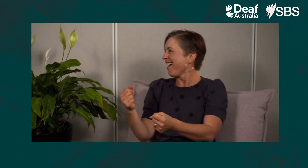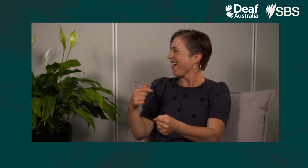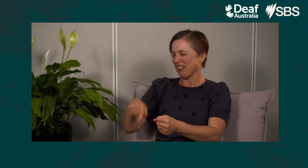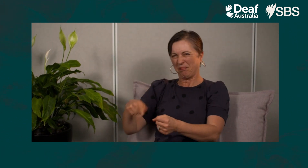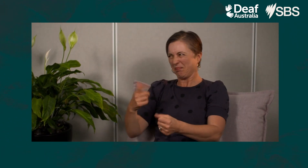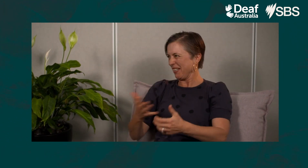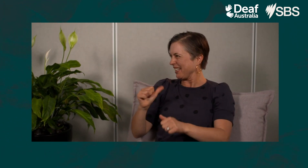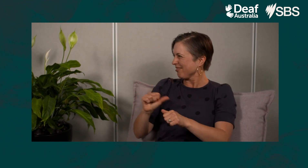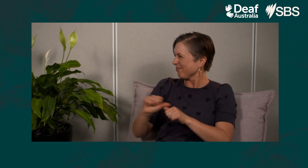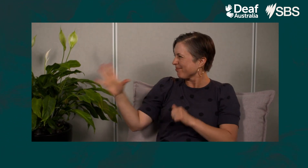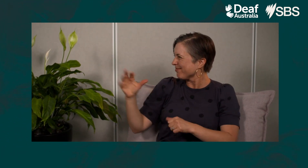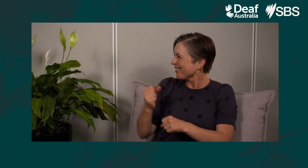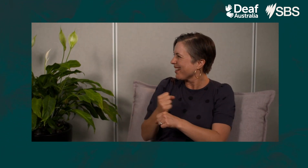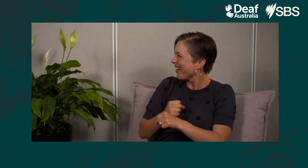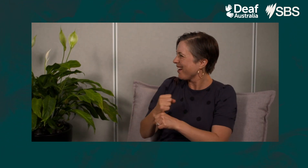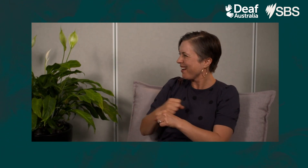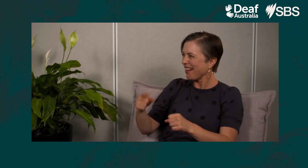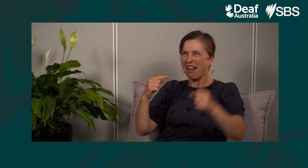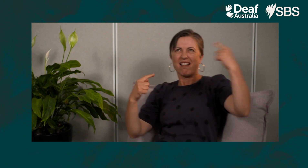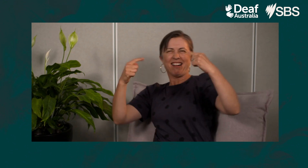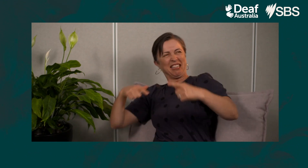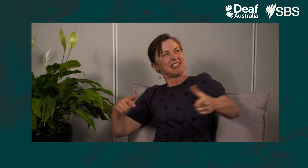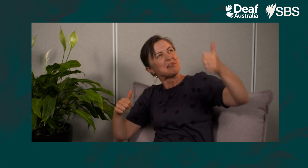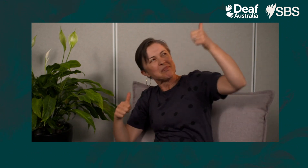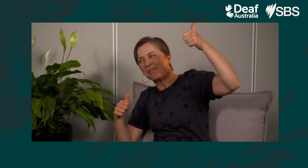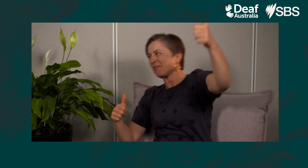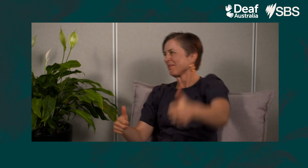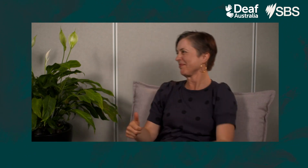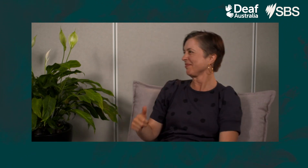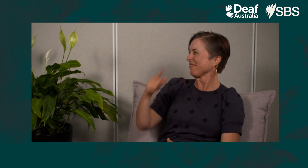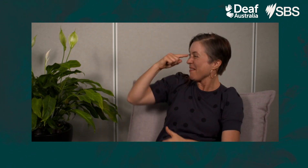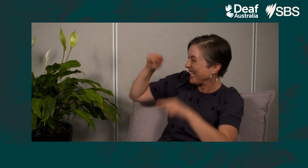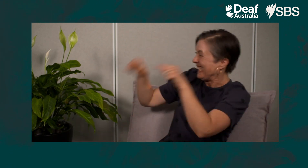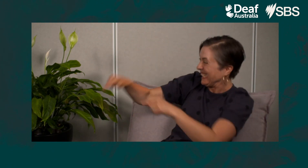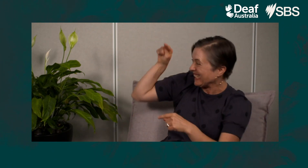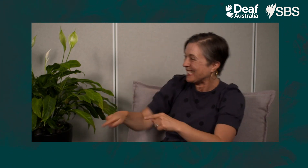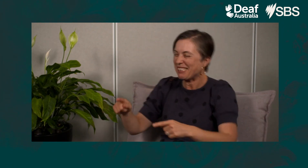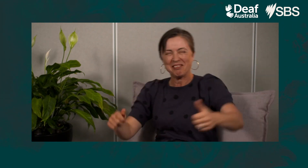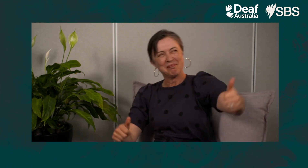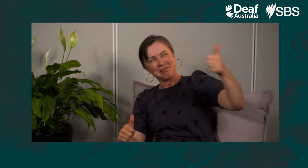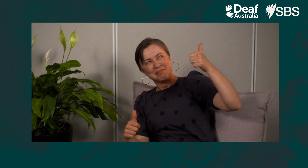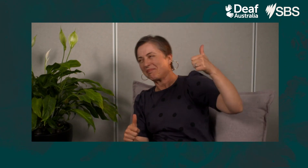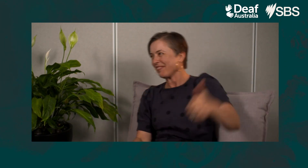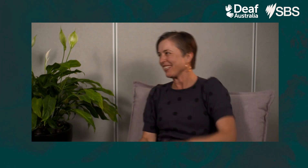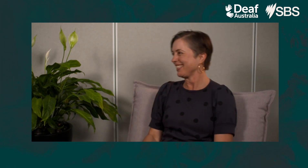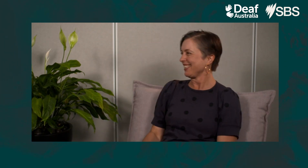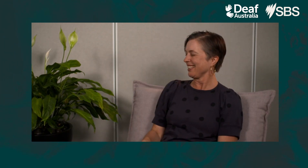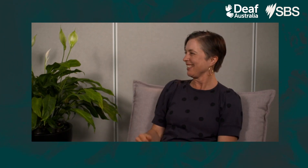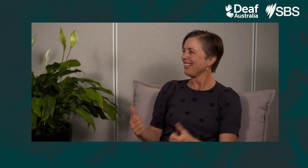just loved his hot red car. He gave the thumbs up signal to the passengers in the bus and they were excitedly pointing at him.